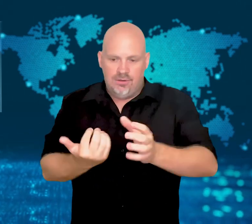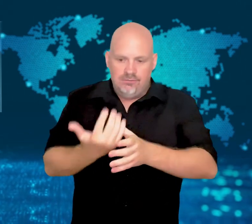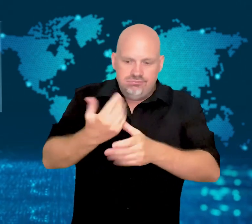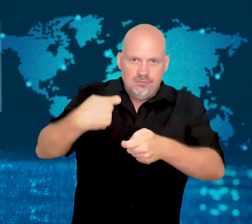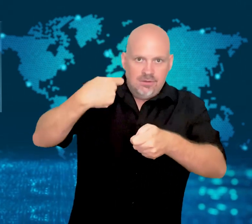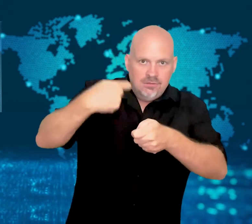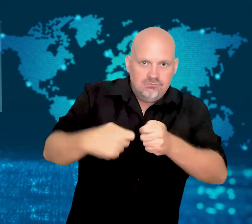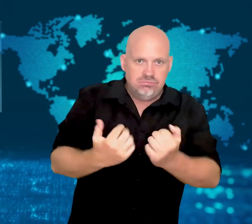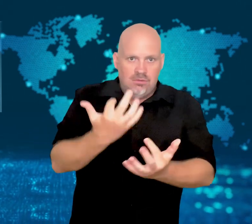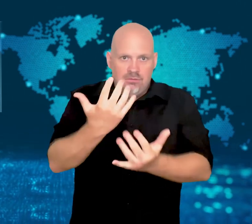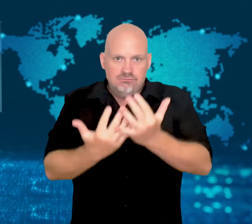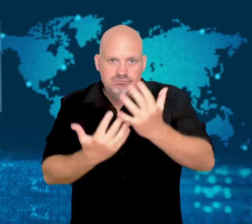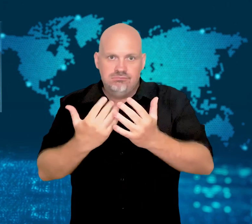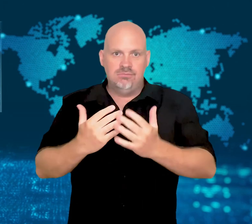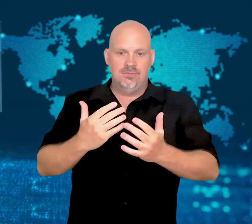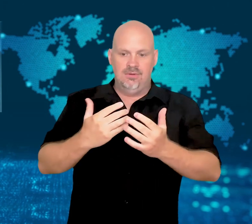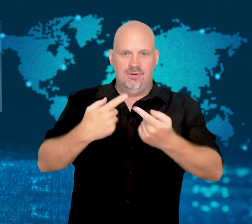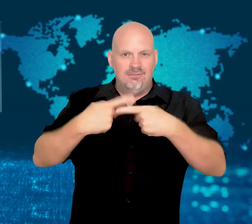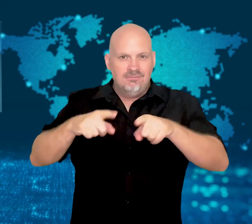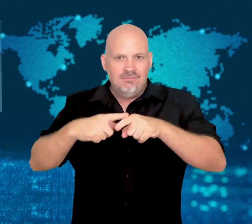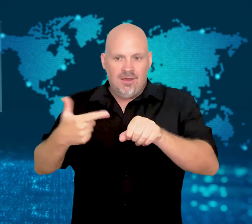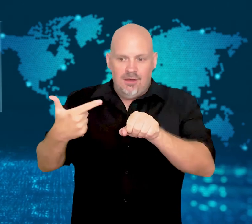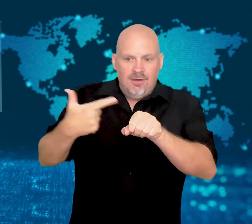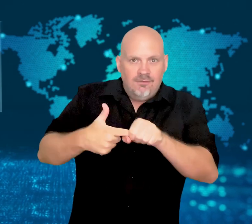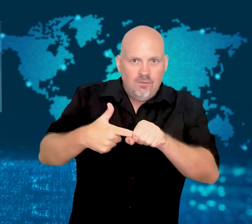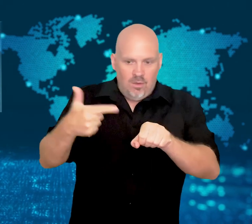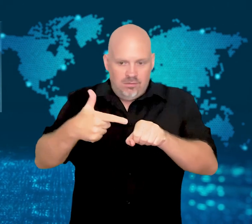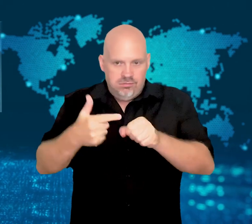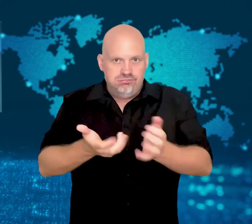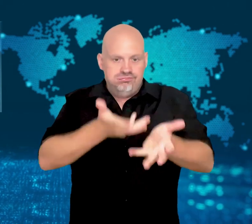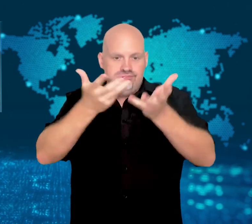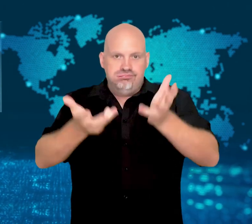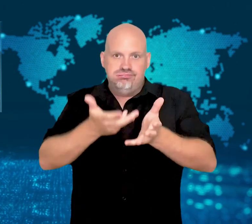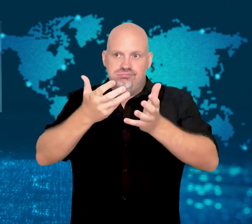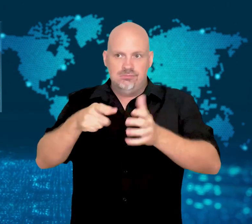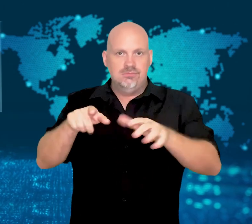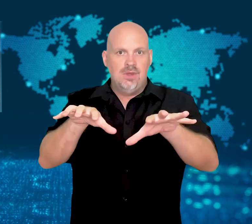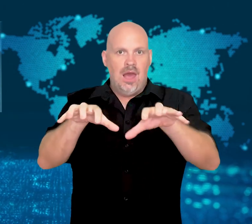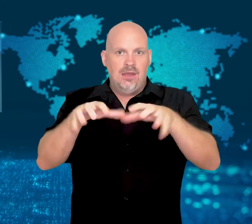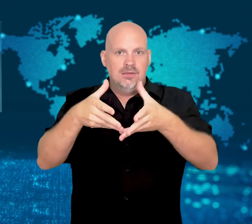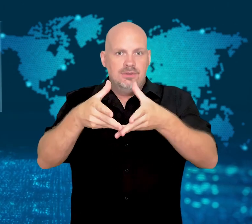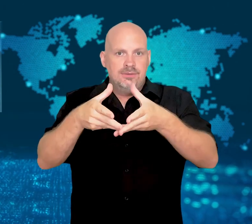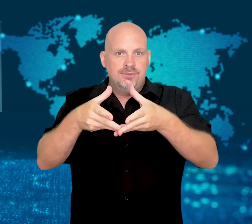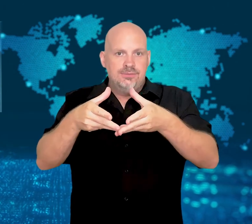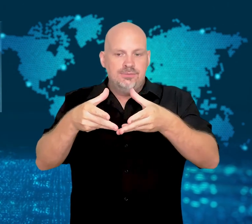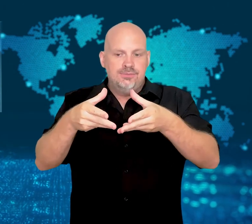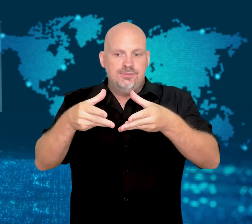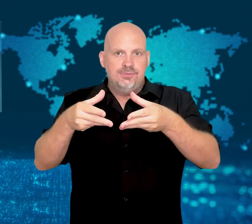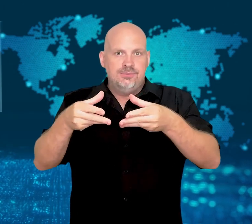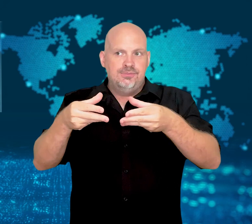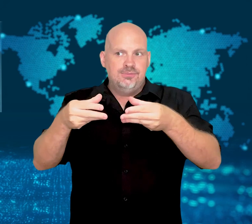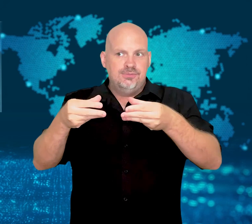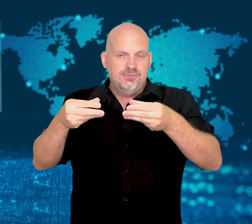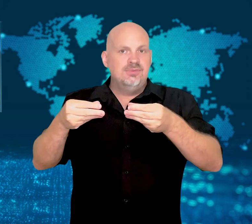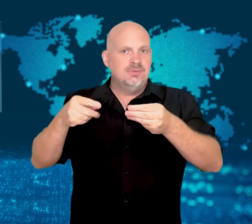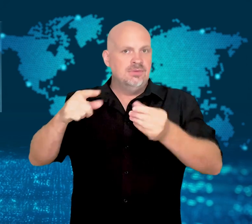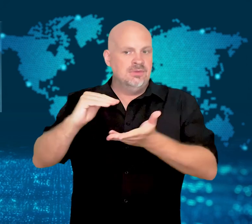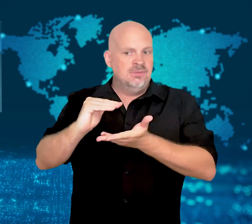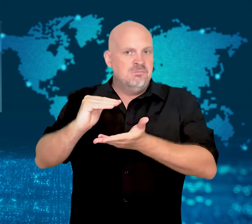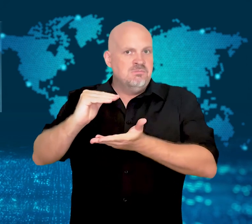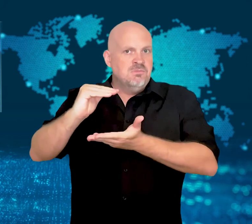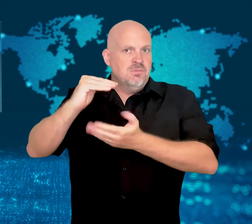The use of fuel for cooking and heating has also increased the impact on the glacial ice.